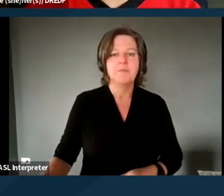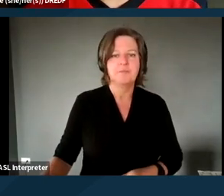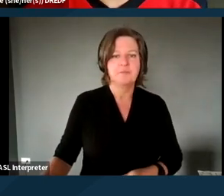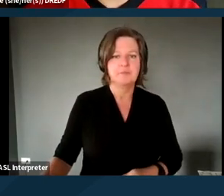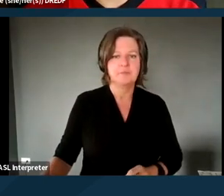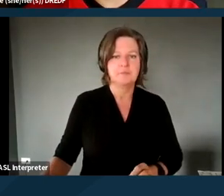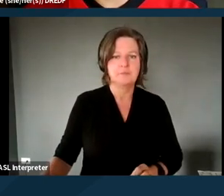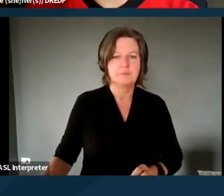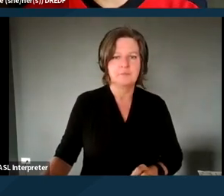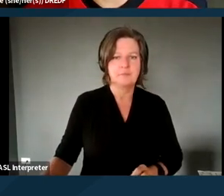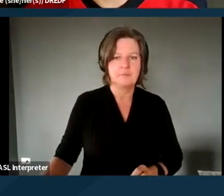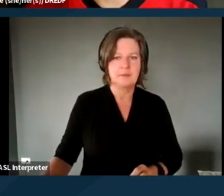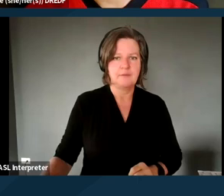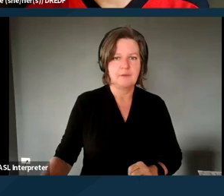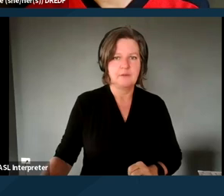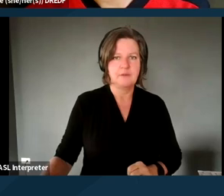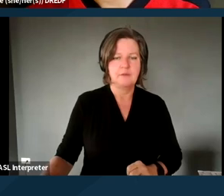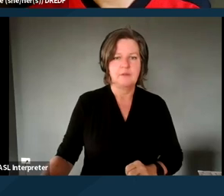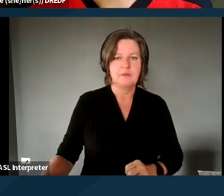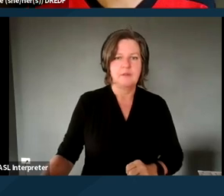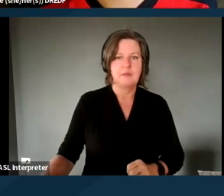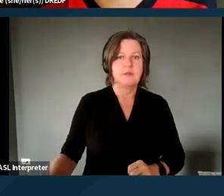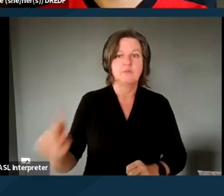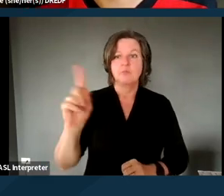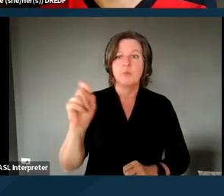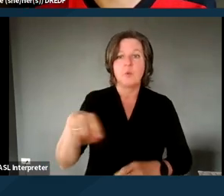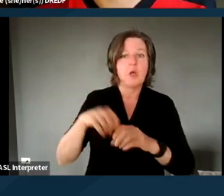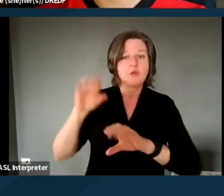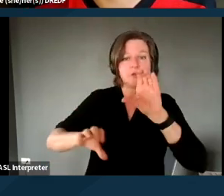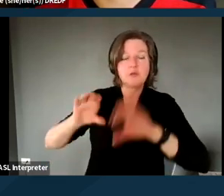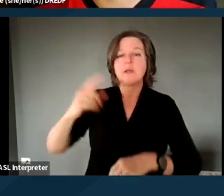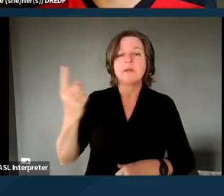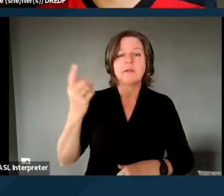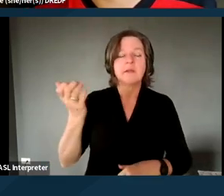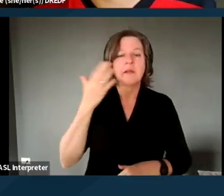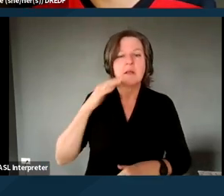Then there was a question in the chat, "Can someone is on the DD waiver also be on CalAIM?"